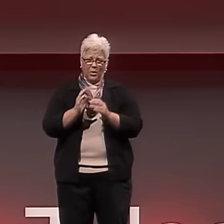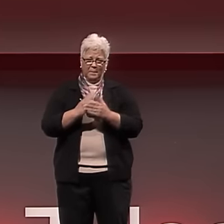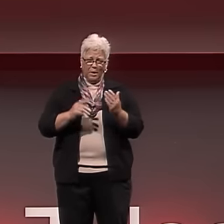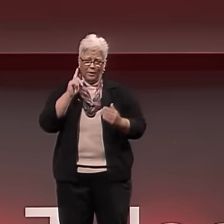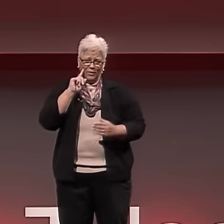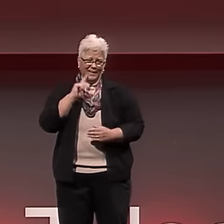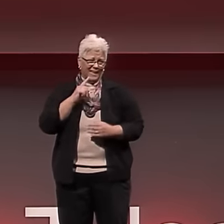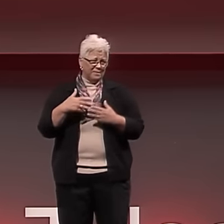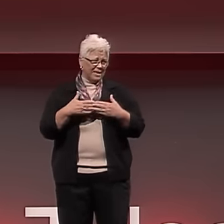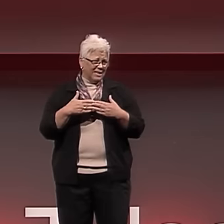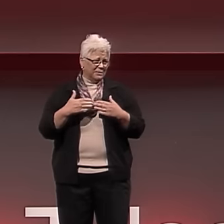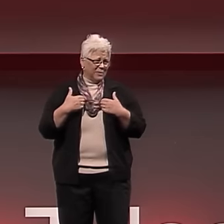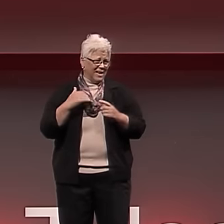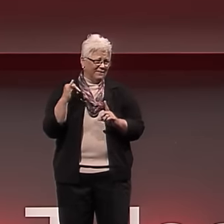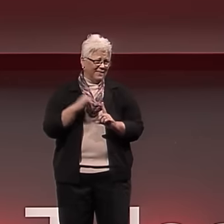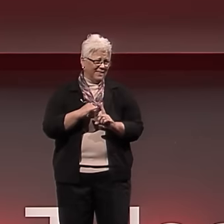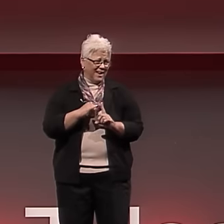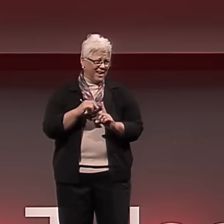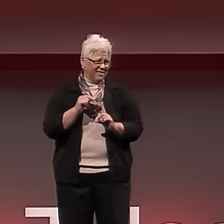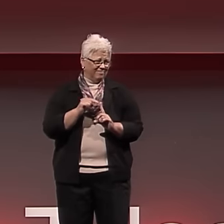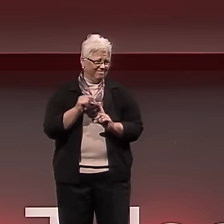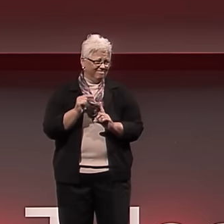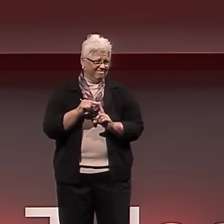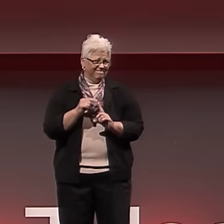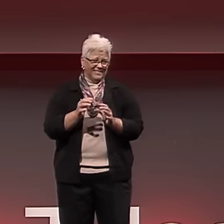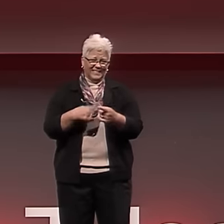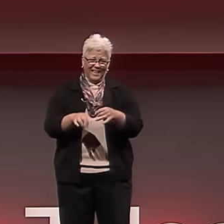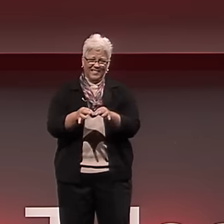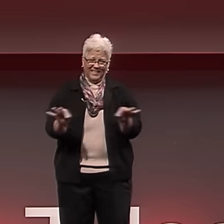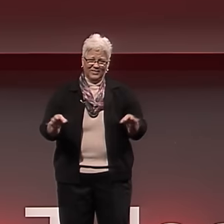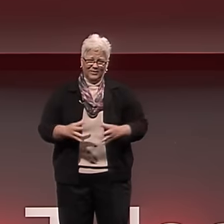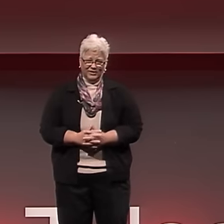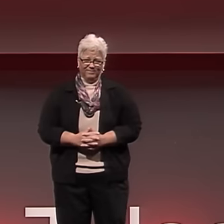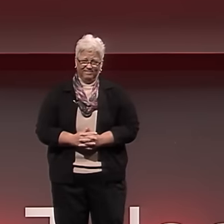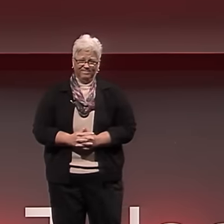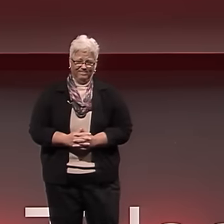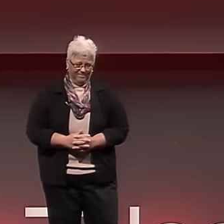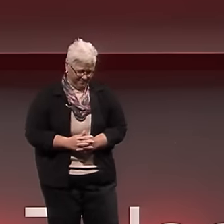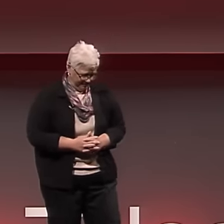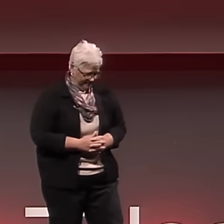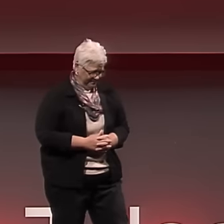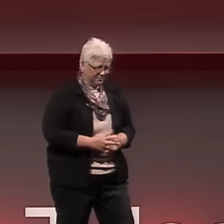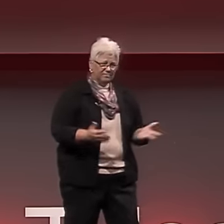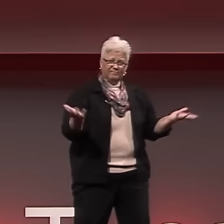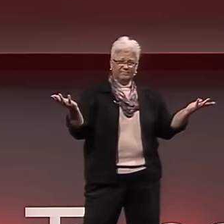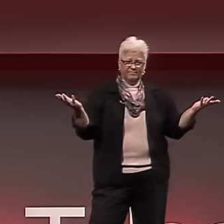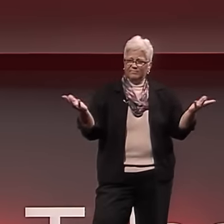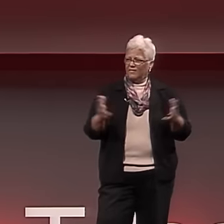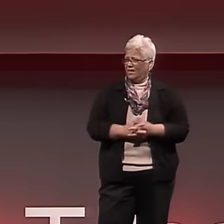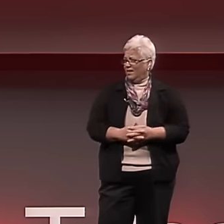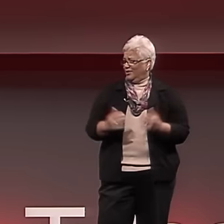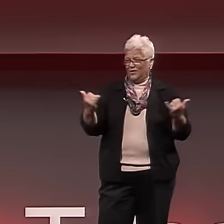That's the most important part for Deaf babies - to have that critical access, that first language.